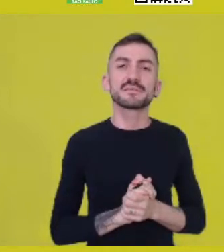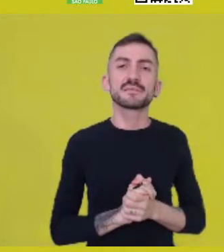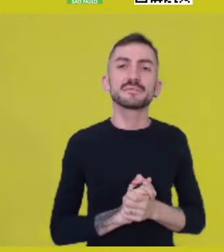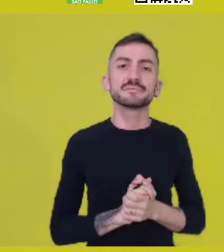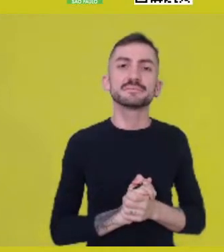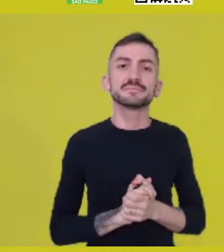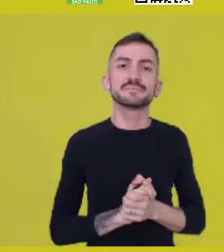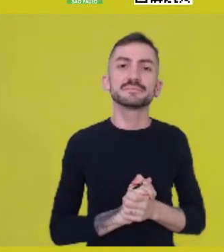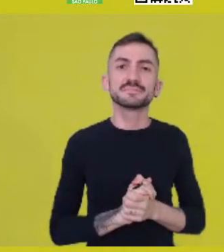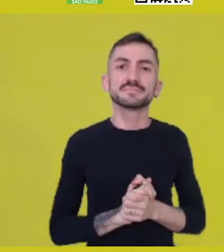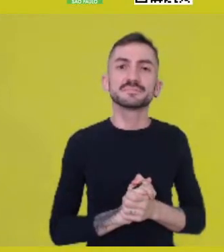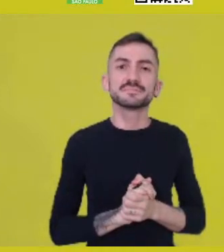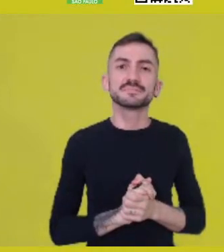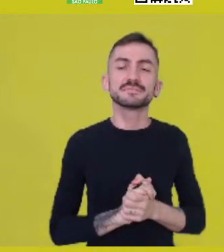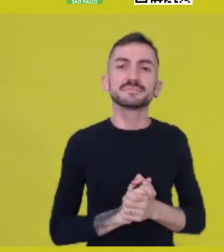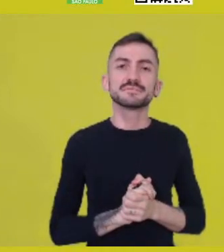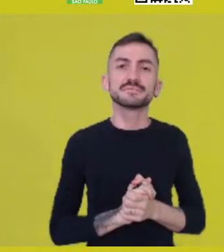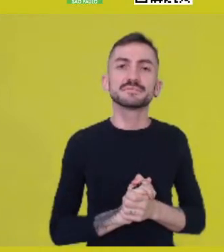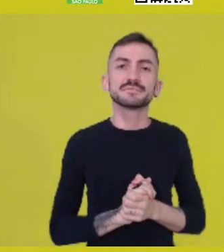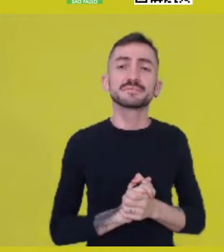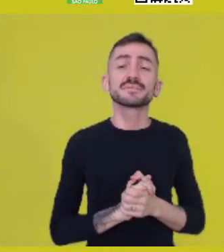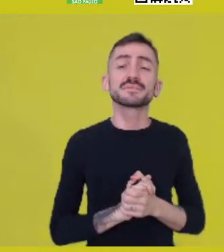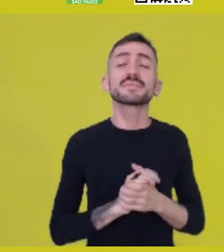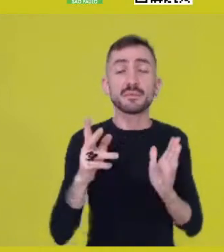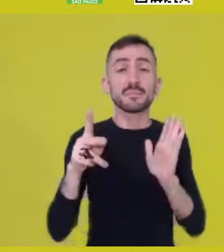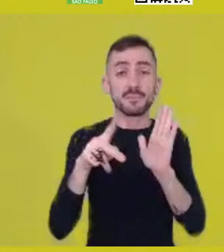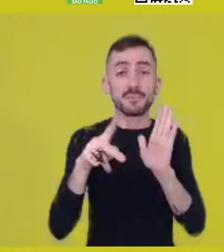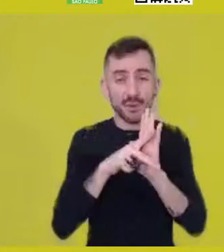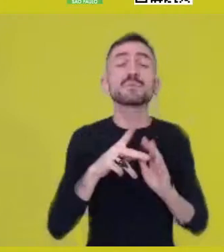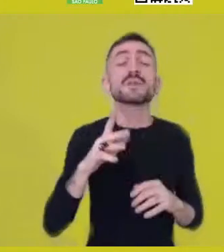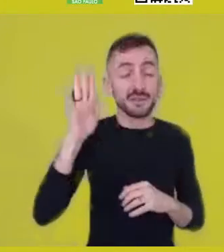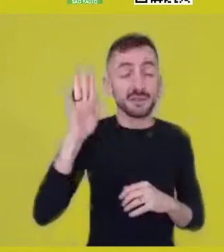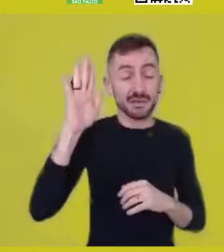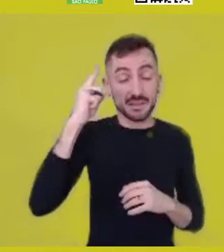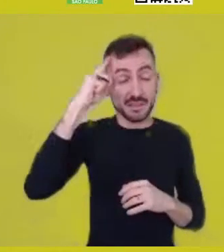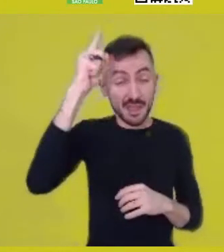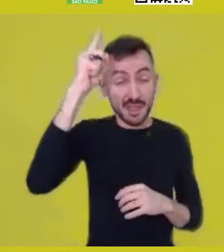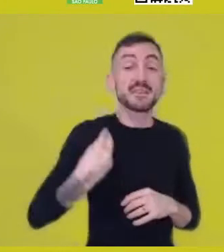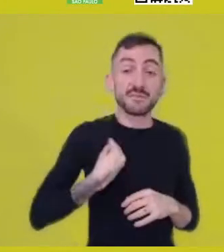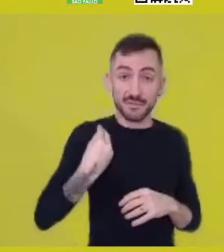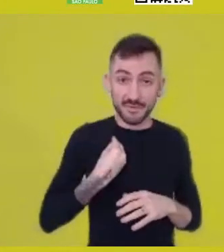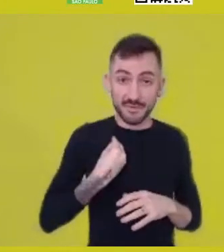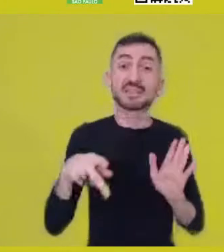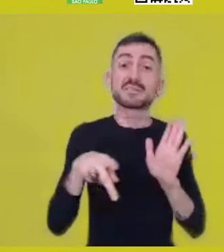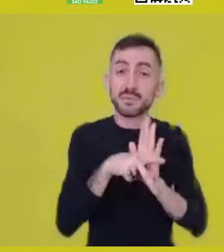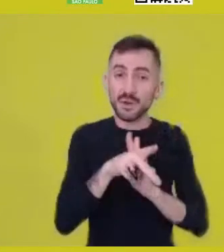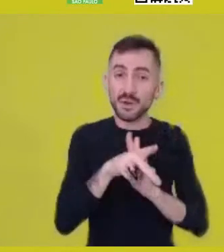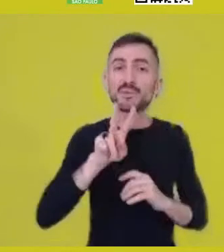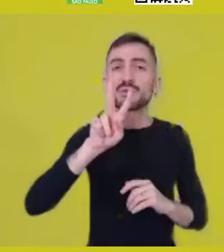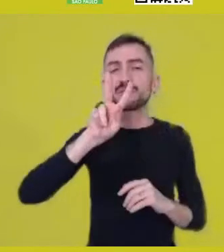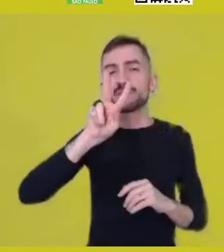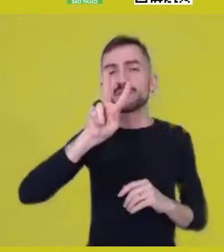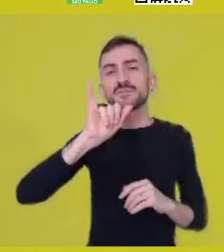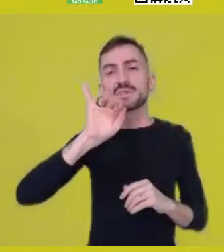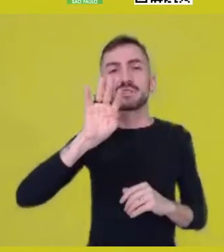that the idea-experience of vitality itself has